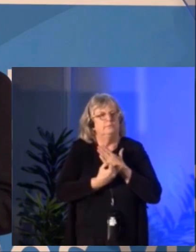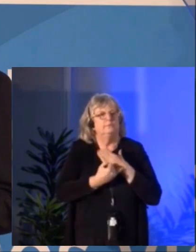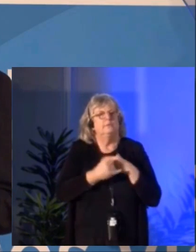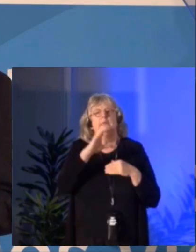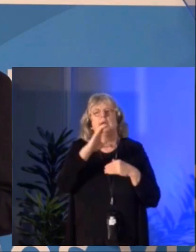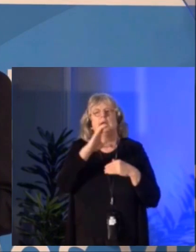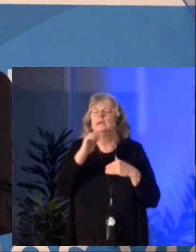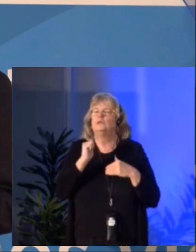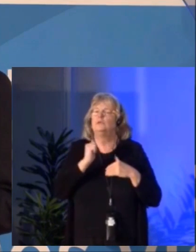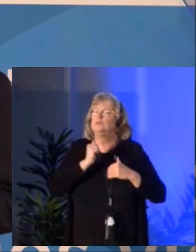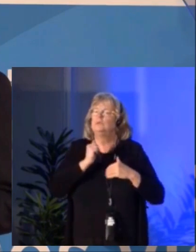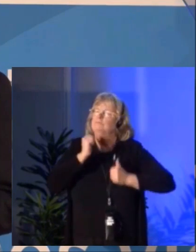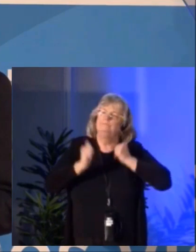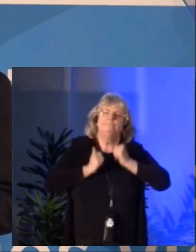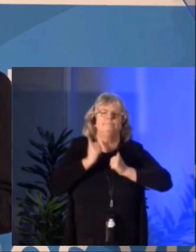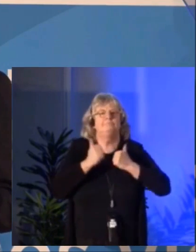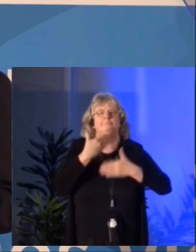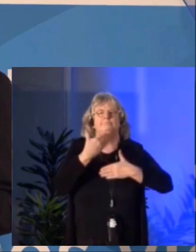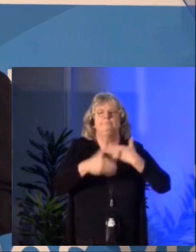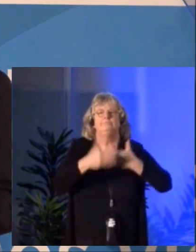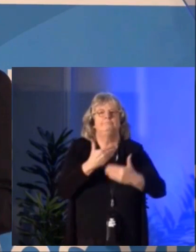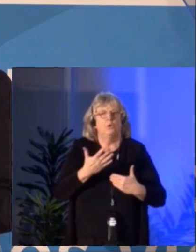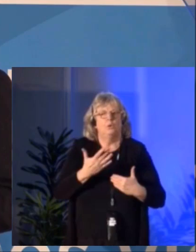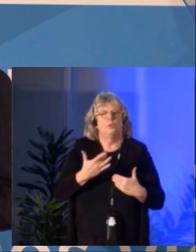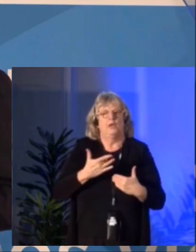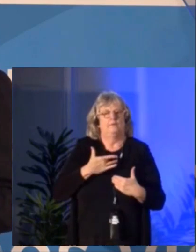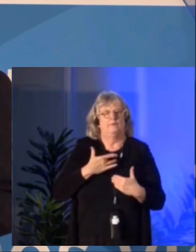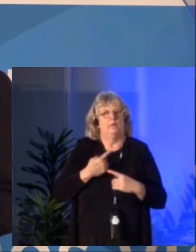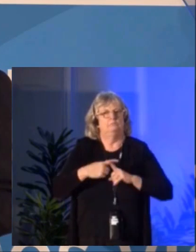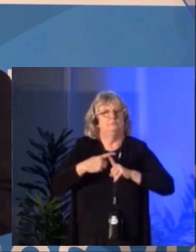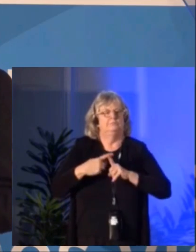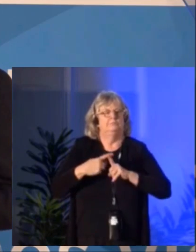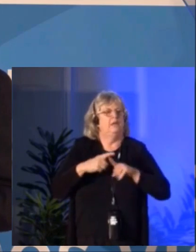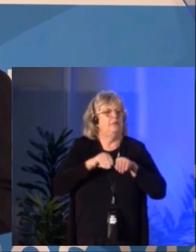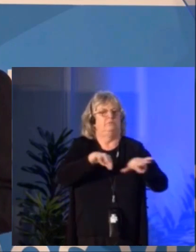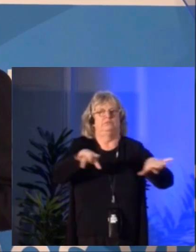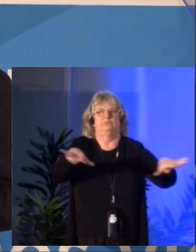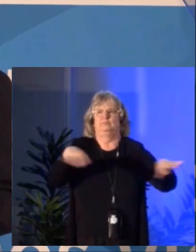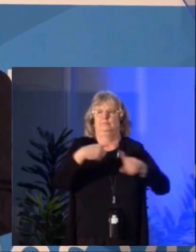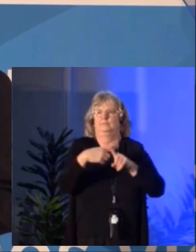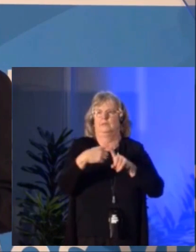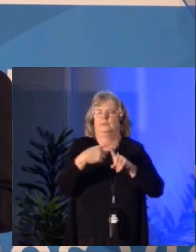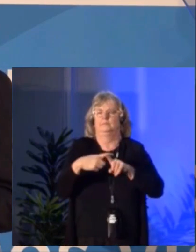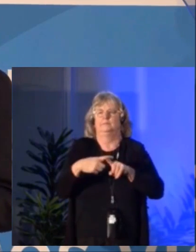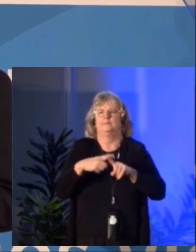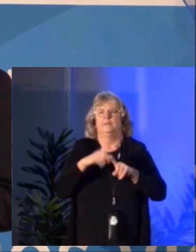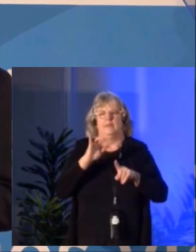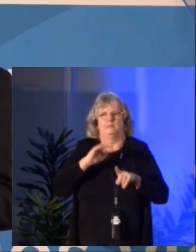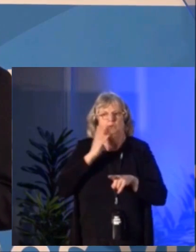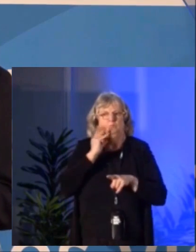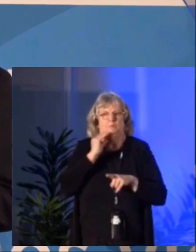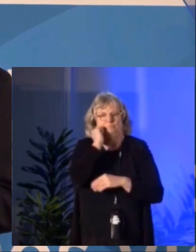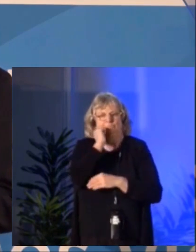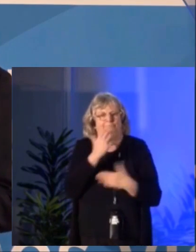for each of our initiatives. The Council has the wind in its sails, we feel it, others tell us they feel it, and we live on a daily basis.